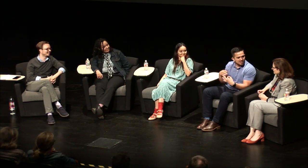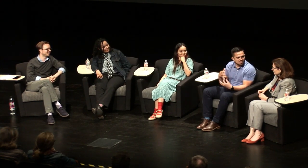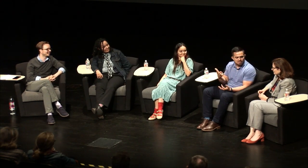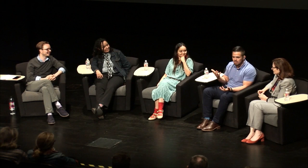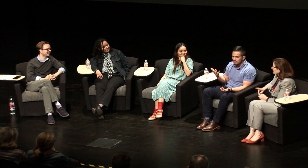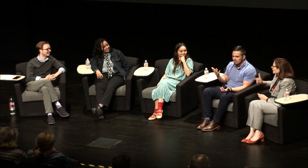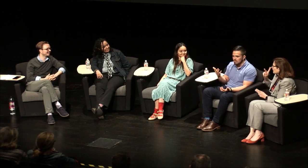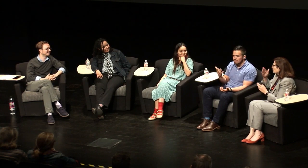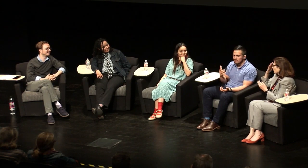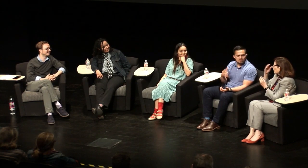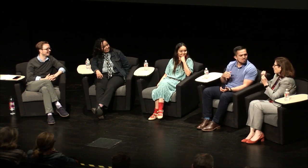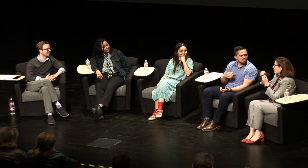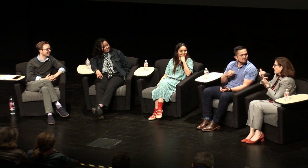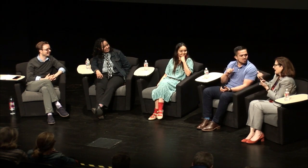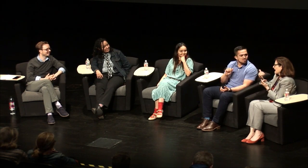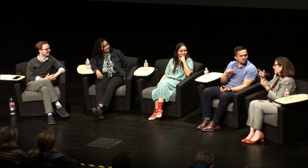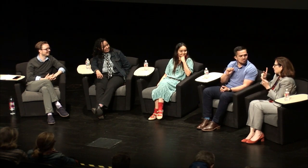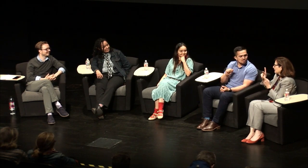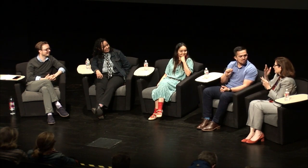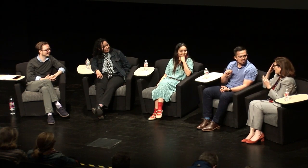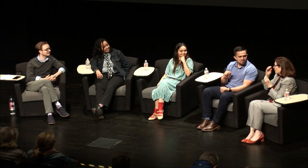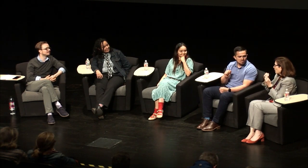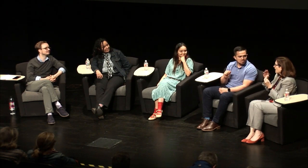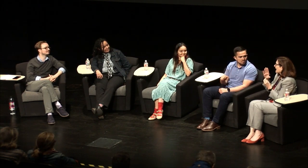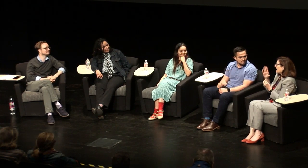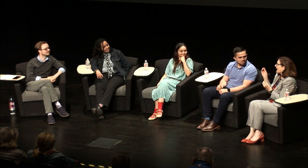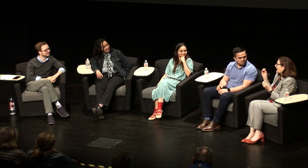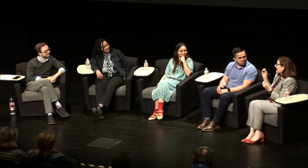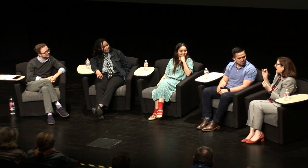like I don't need to explain myself anymore. [Carol:] and people do know more now